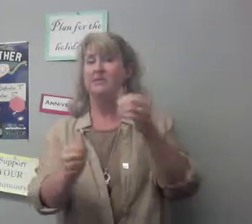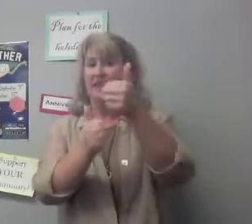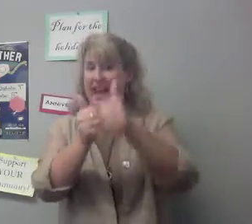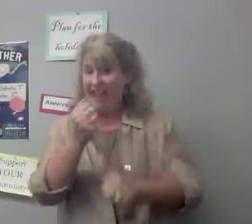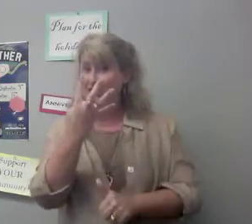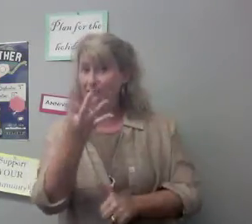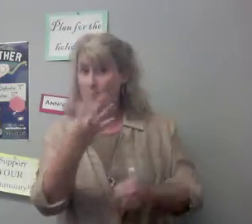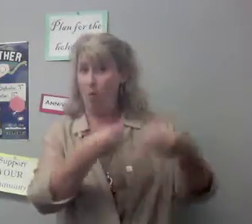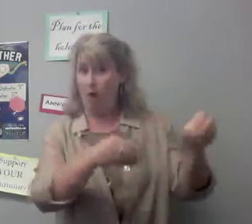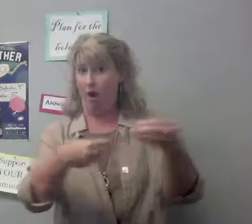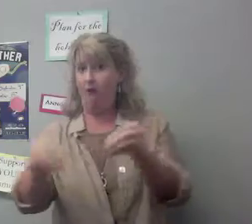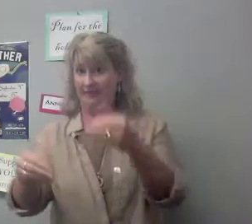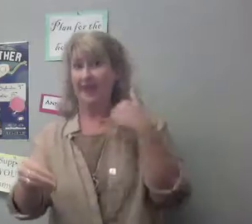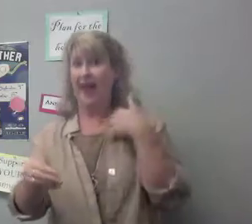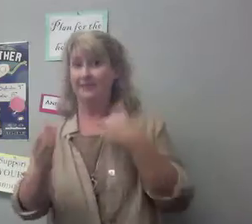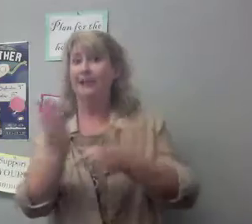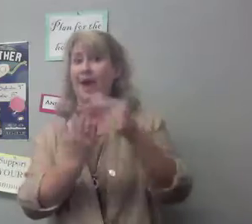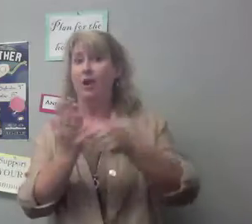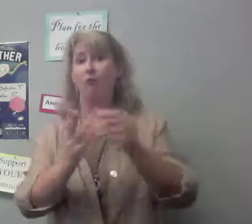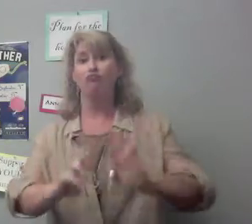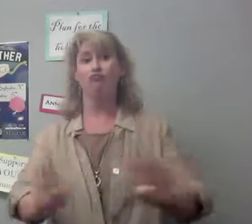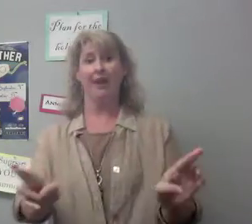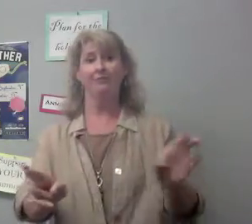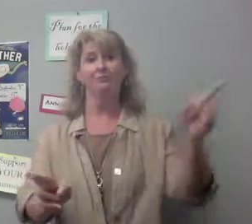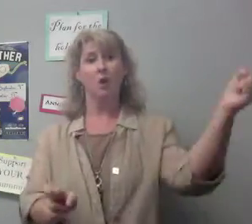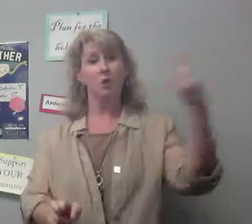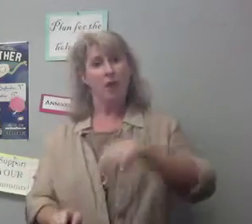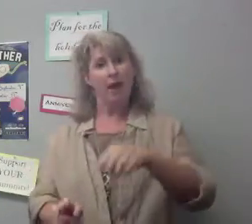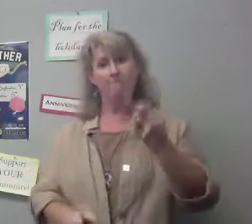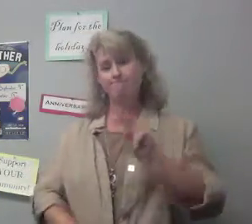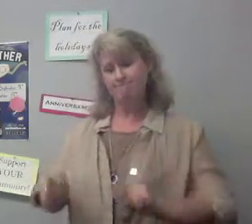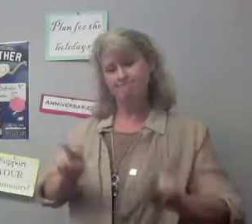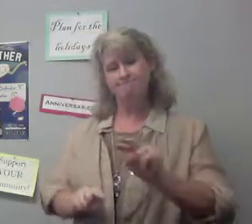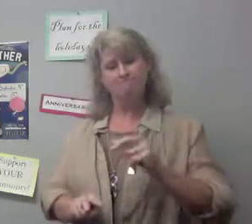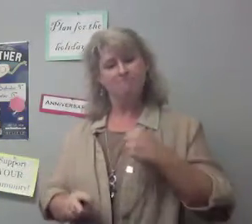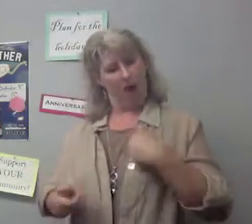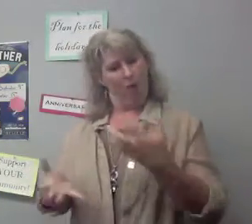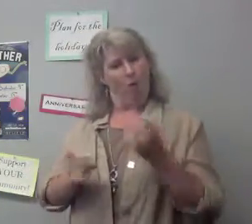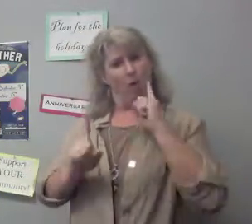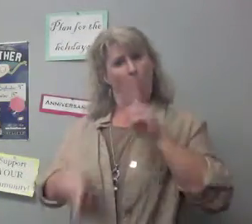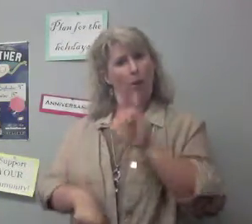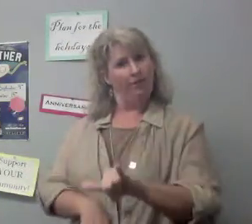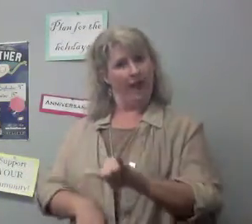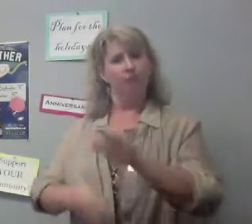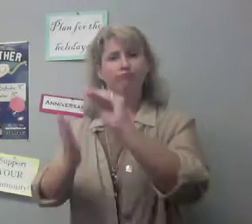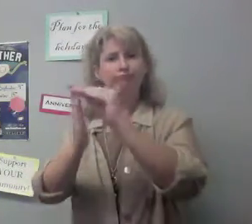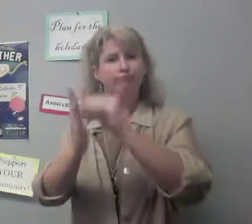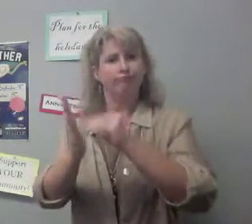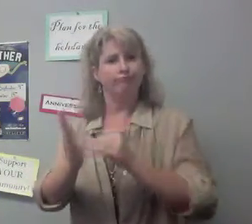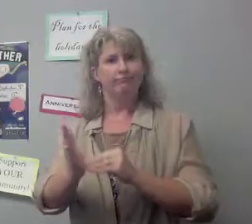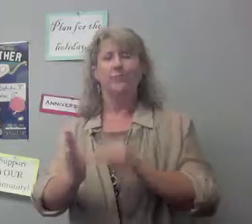Each 4 locations have catalogs ready for you to come look at, see what you want to order, and place your orders.